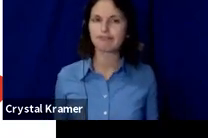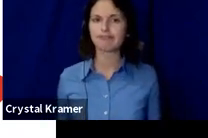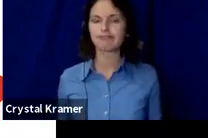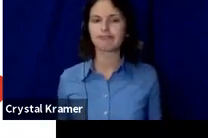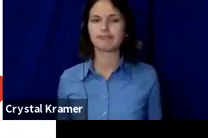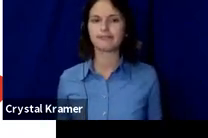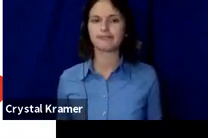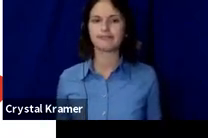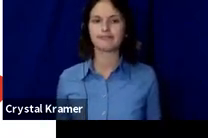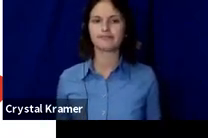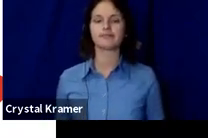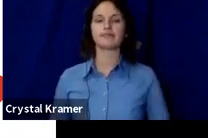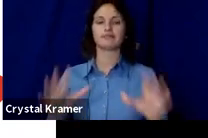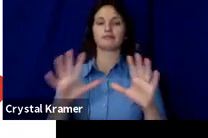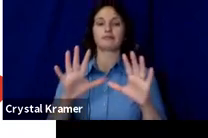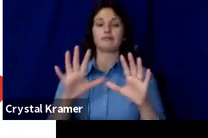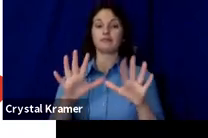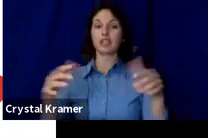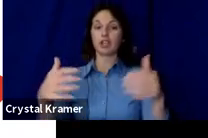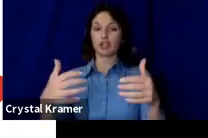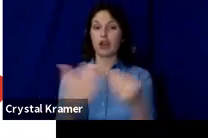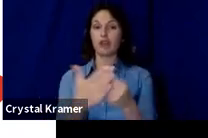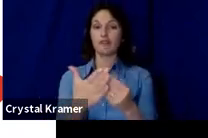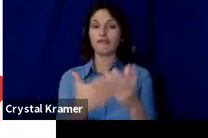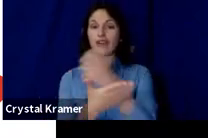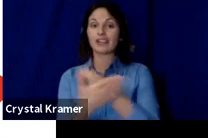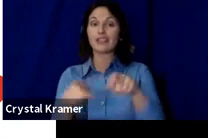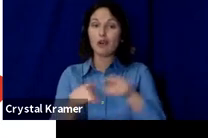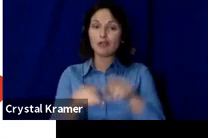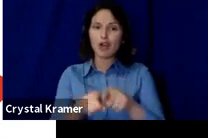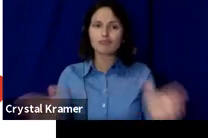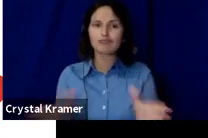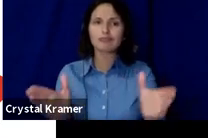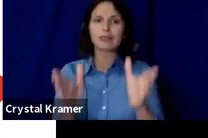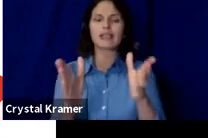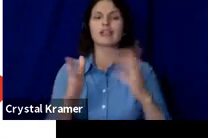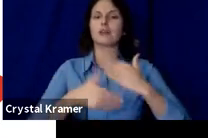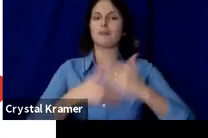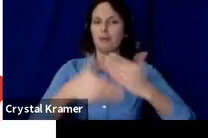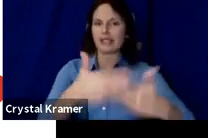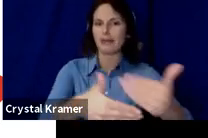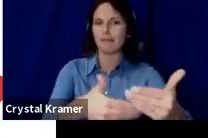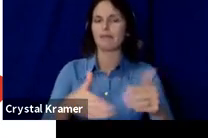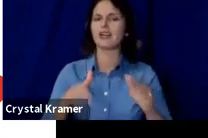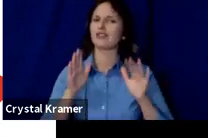Crowdfunding also builds momentum. It's a great marketing tool because it gets a bunch of people talking about what you're